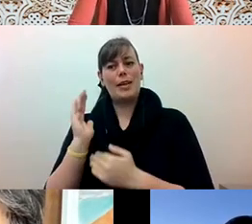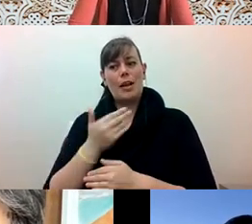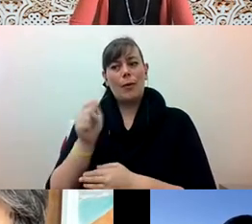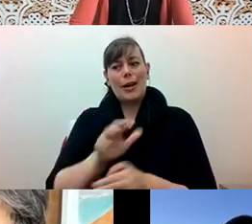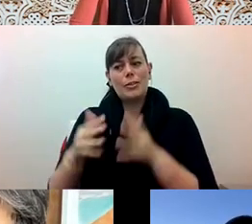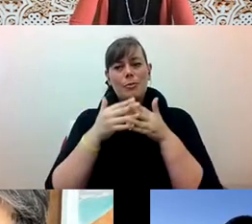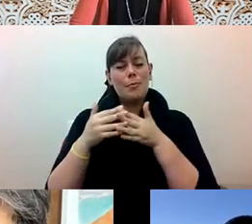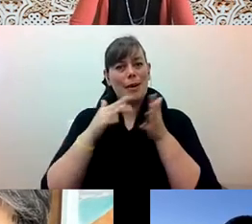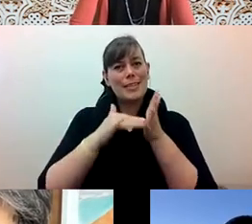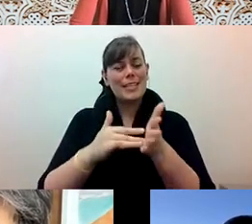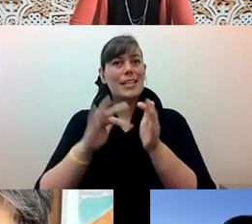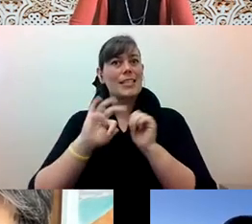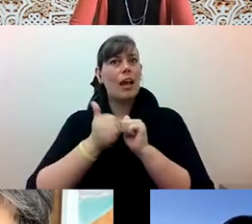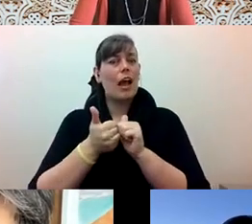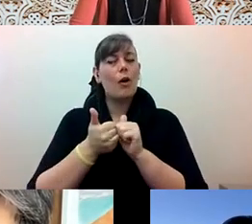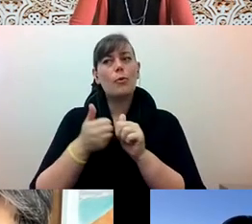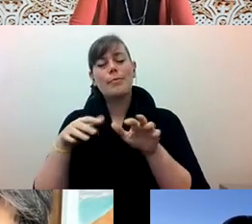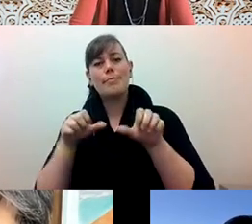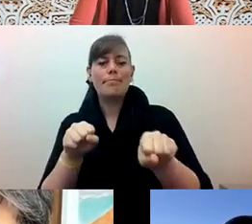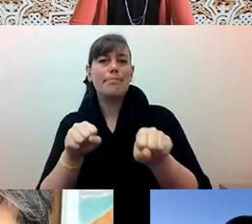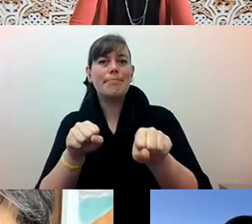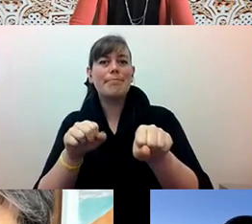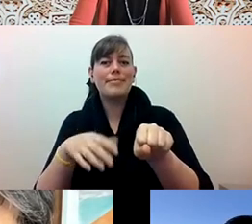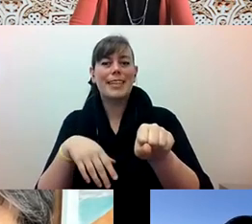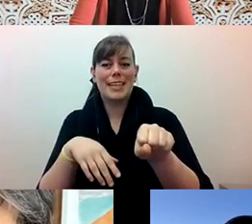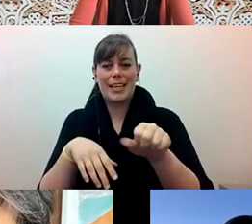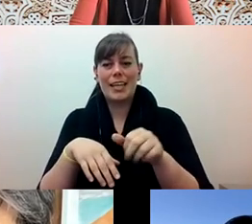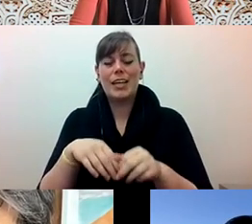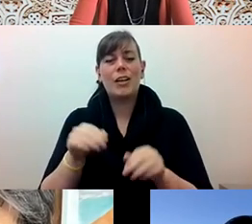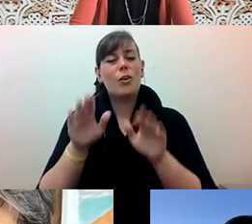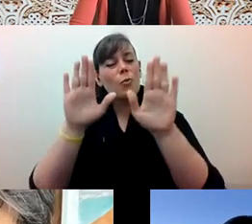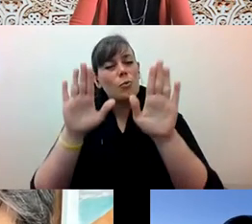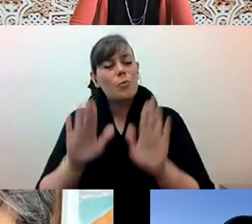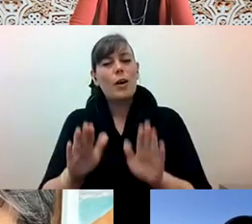Diane Fujino: And that really important book, right, by Candace Fujikani and Jonathan Okimura,